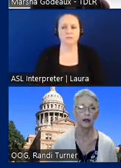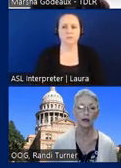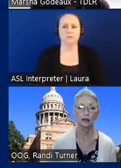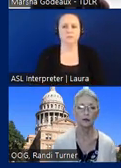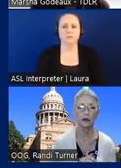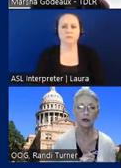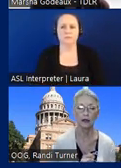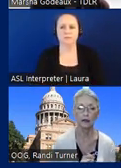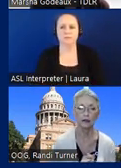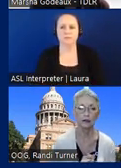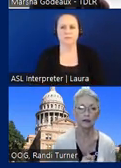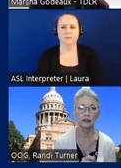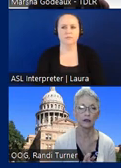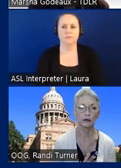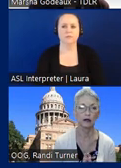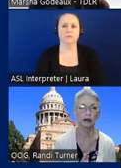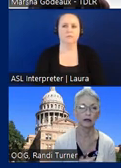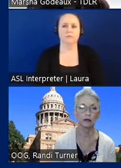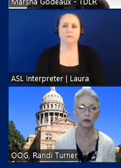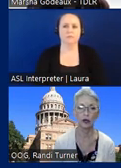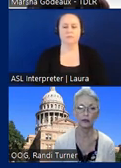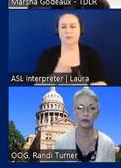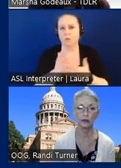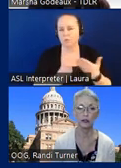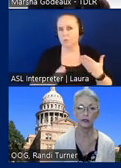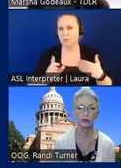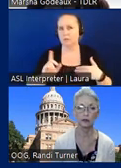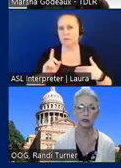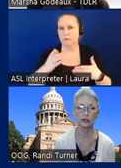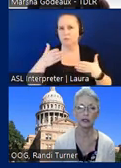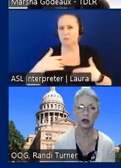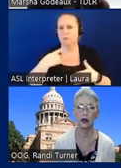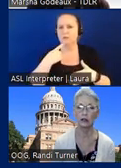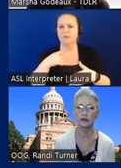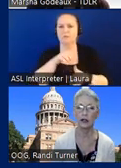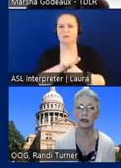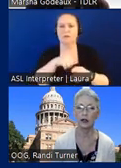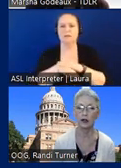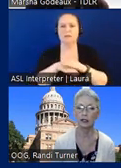and somewhere I guess in here an individual caught that you said "accessibility to all" define all.